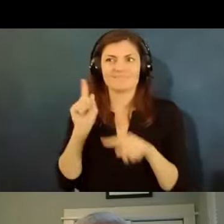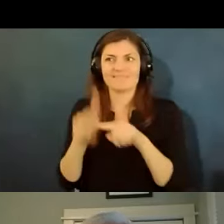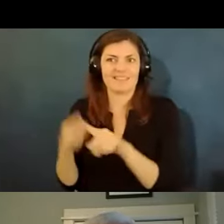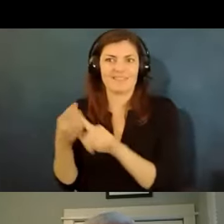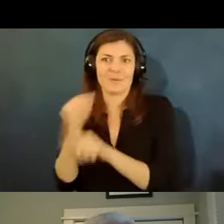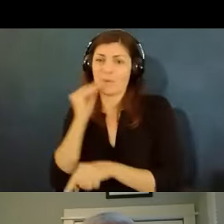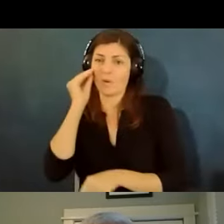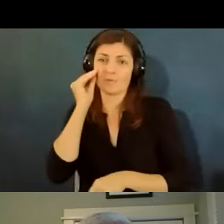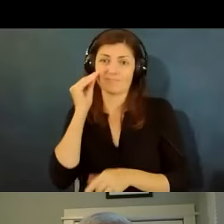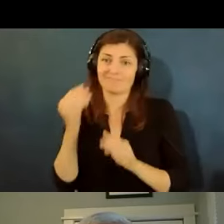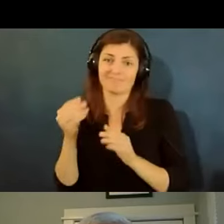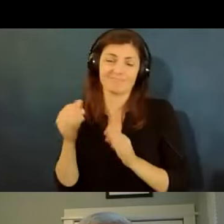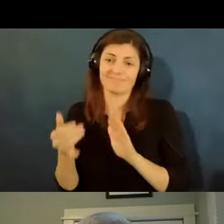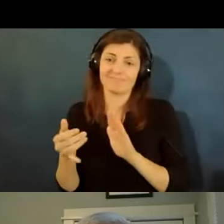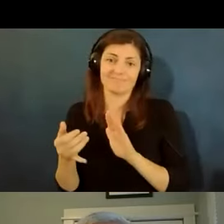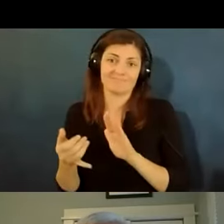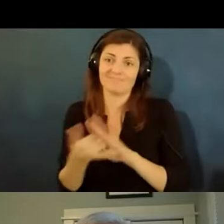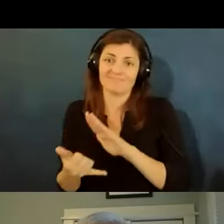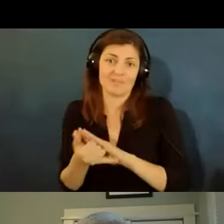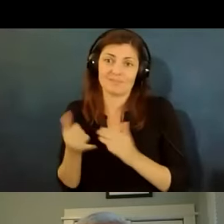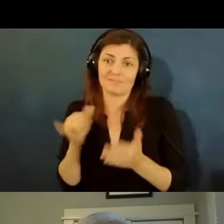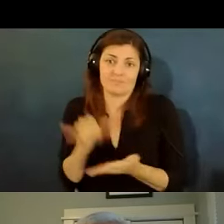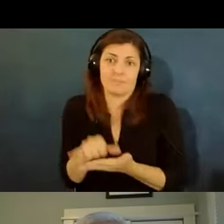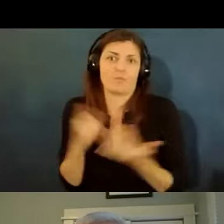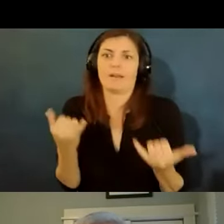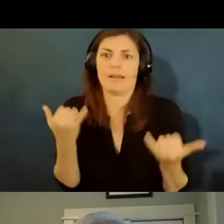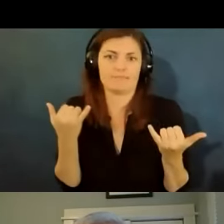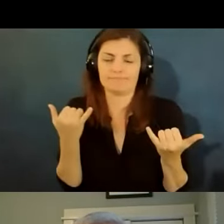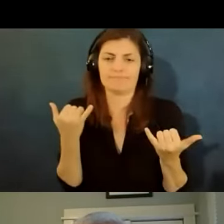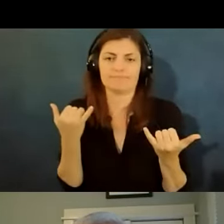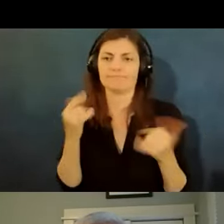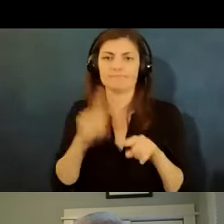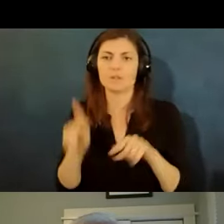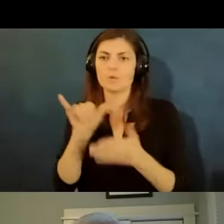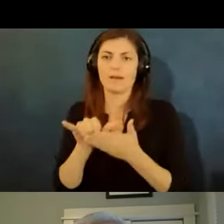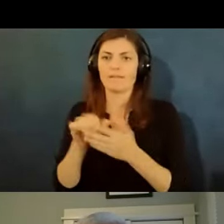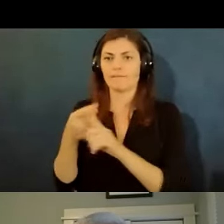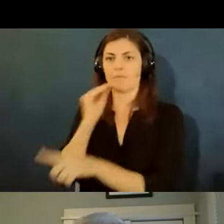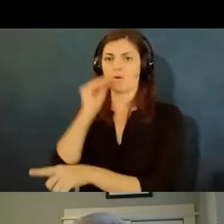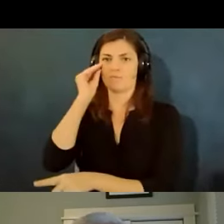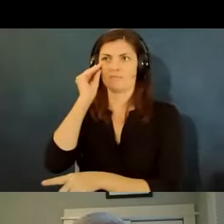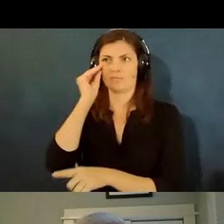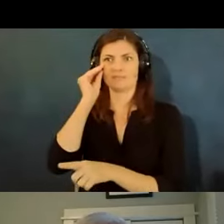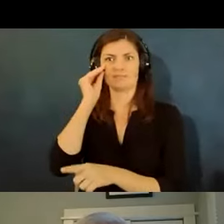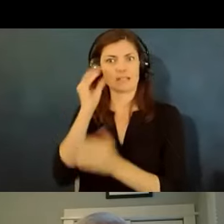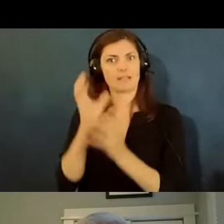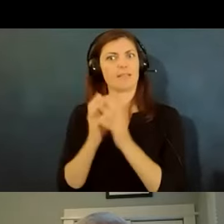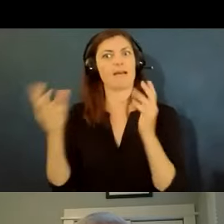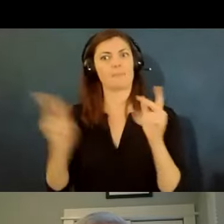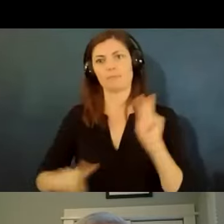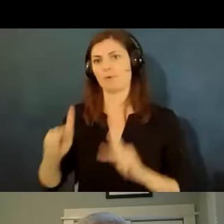right now uh to be done remotely so there's a big sector of the economy that cannot telework um but